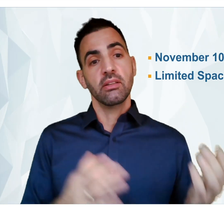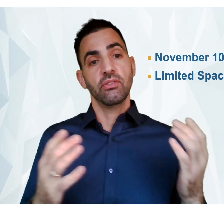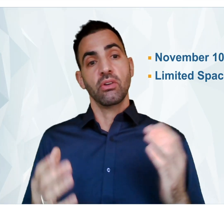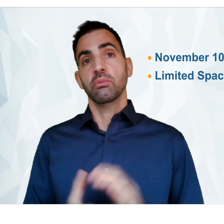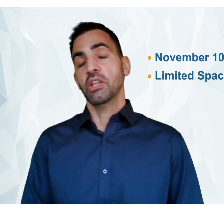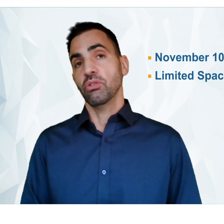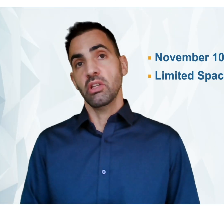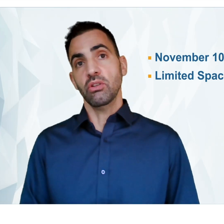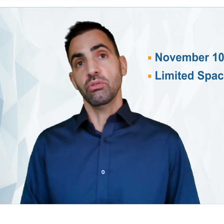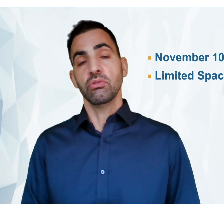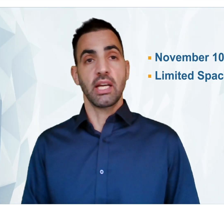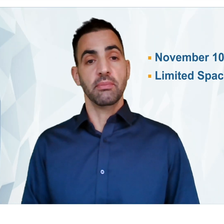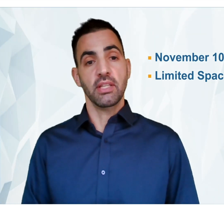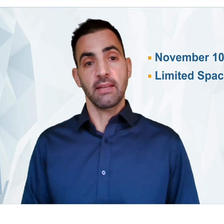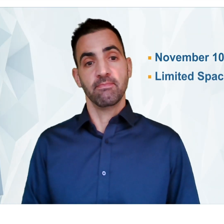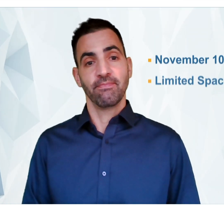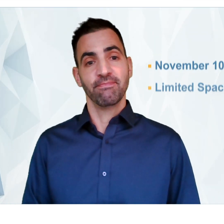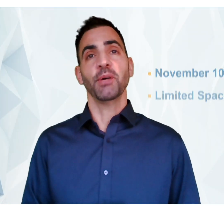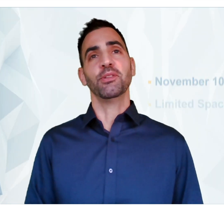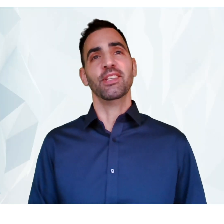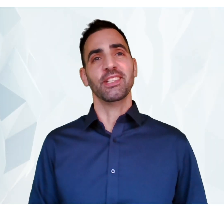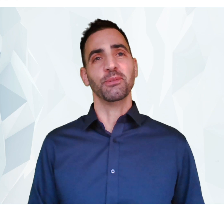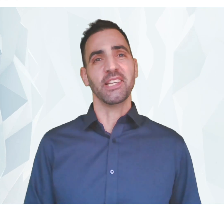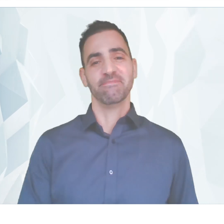so make sure that you sign up today. Hope to see you next week!